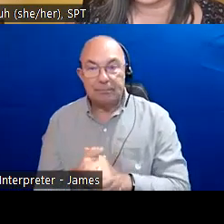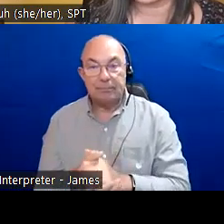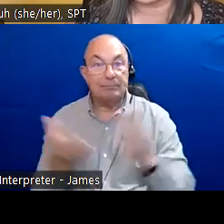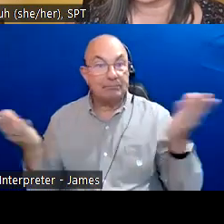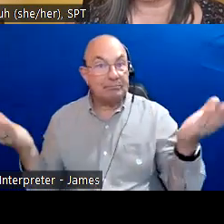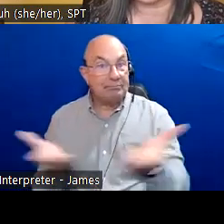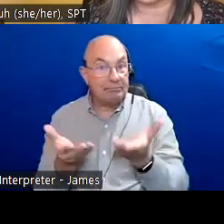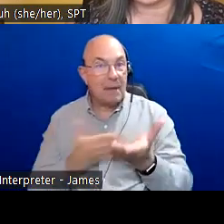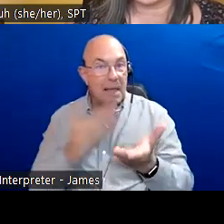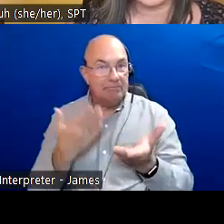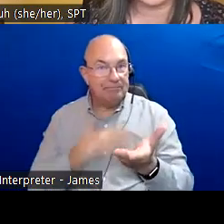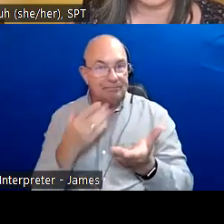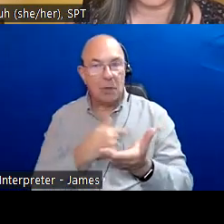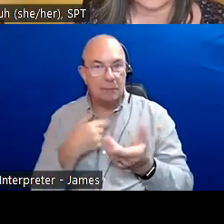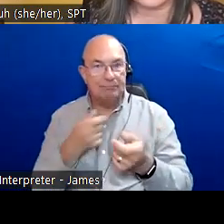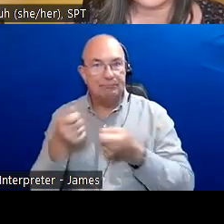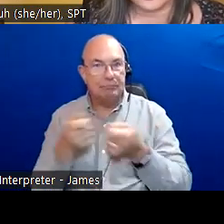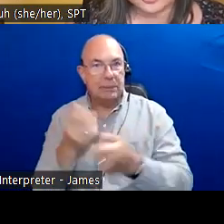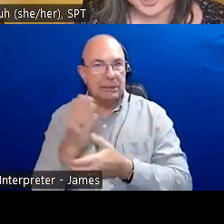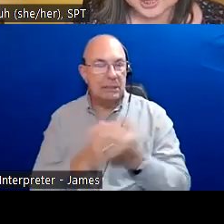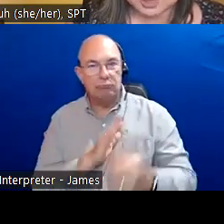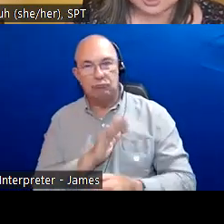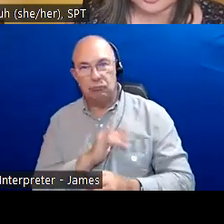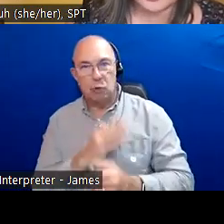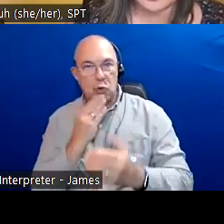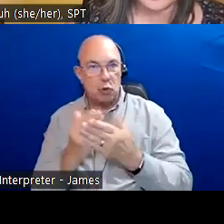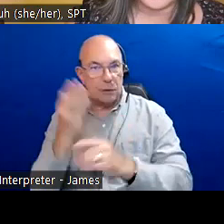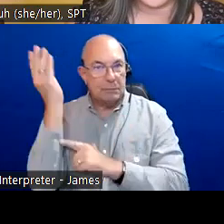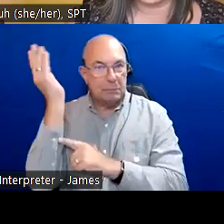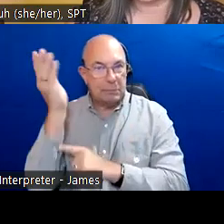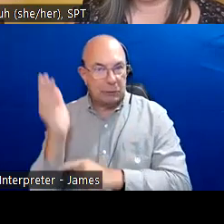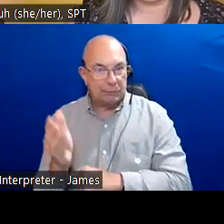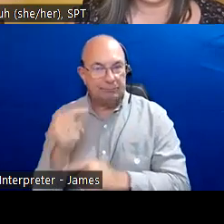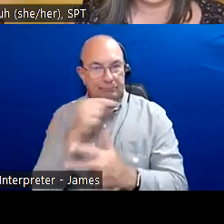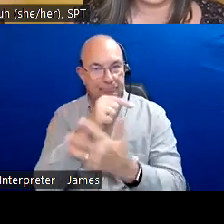YouTube channel during this event we are offering ASL interpretation and live captioning for